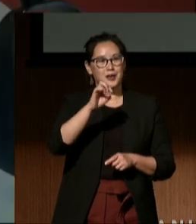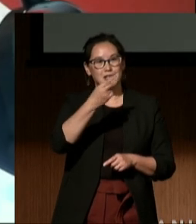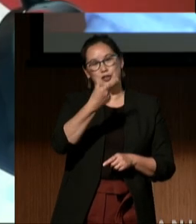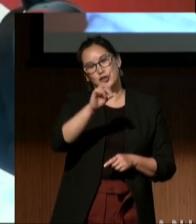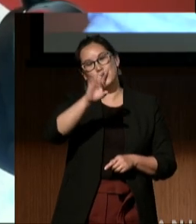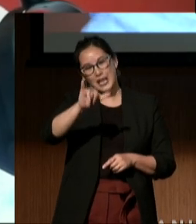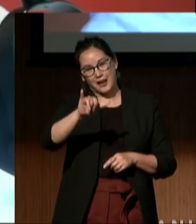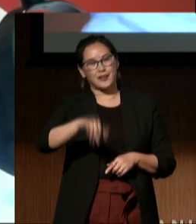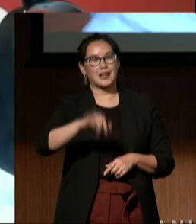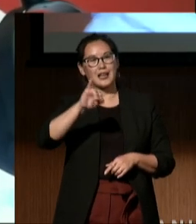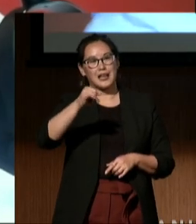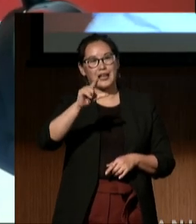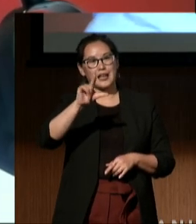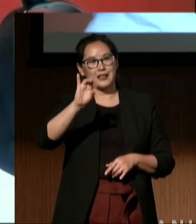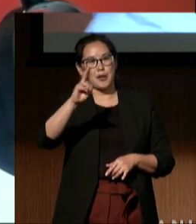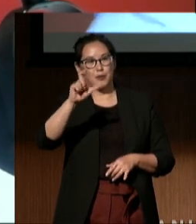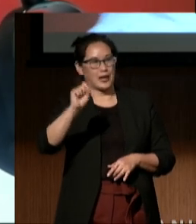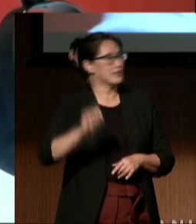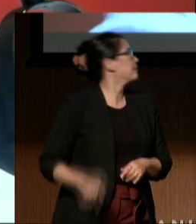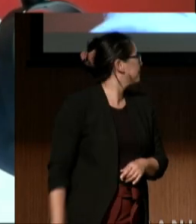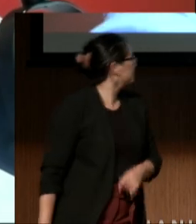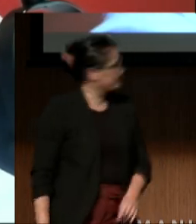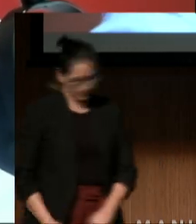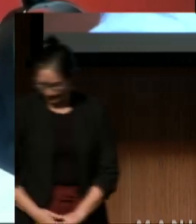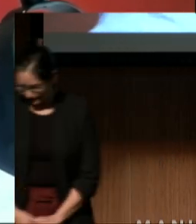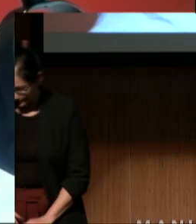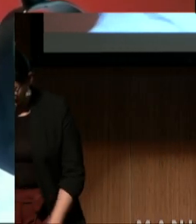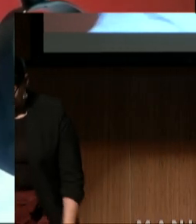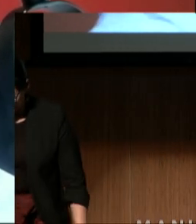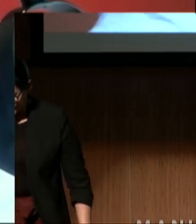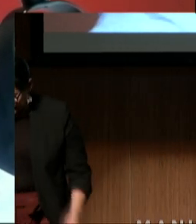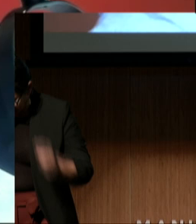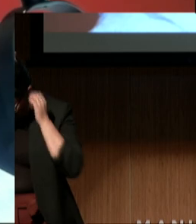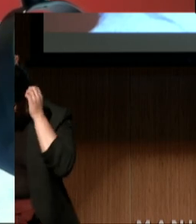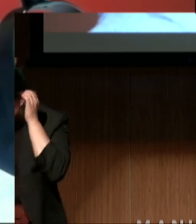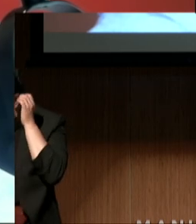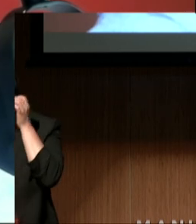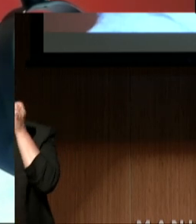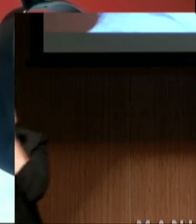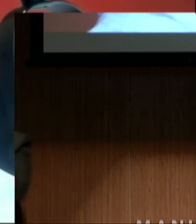Hi everybody. I'm sorry not to be there in person.